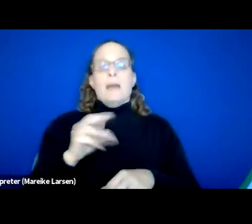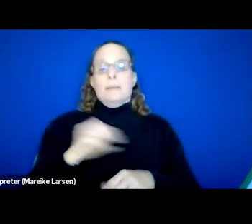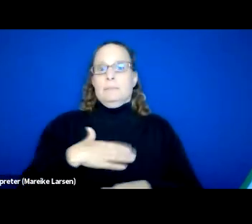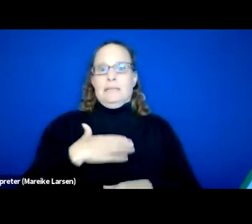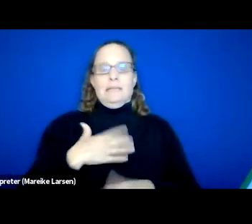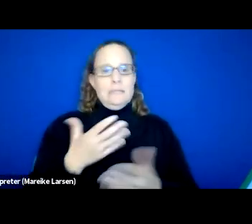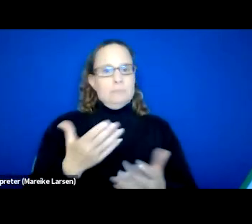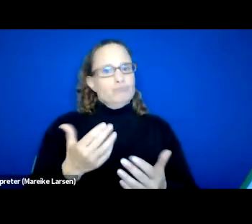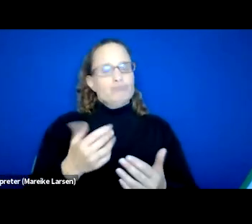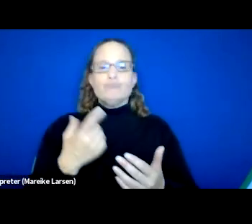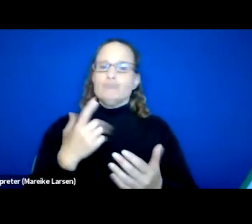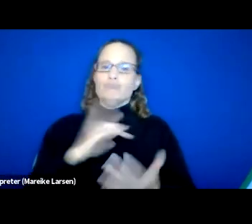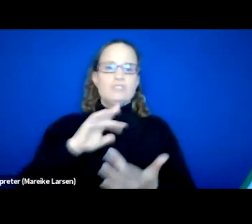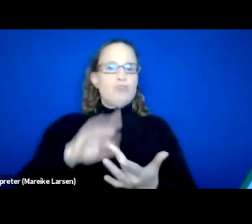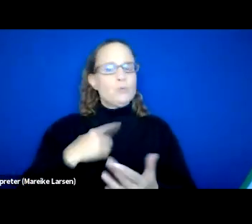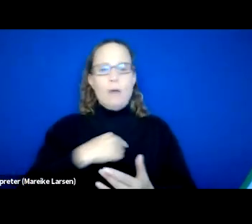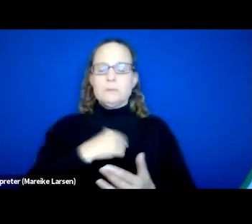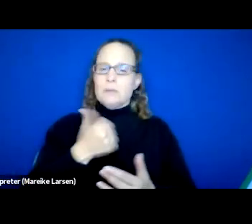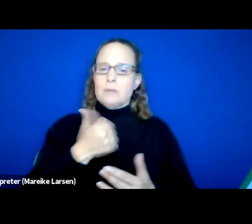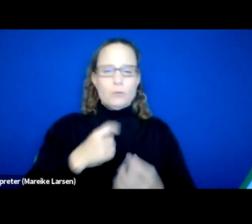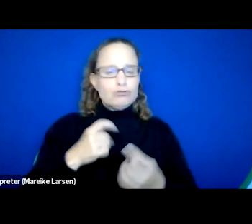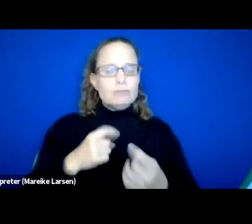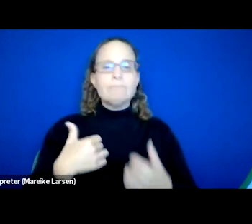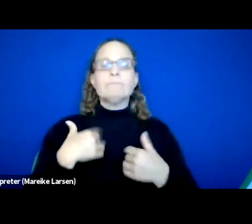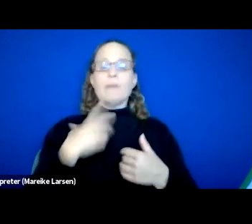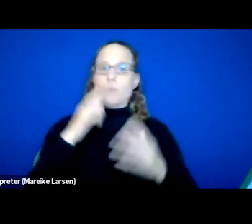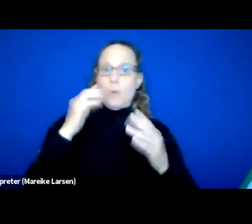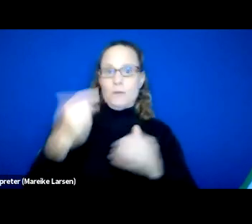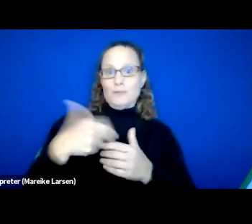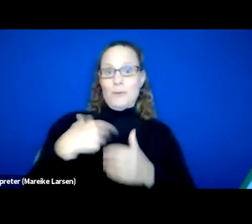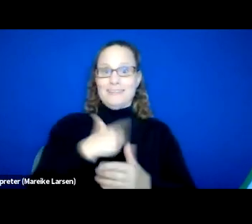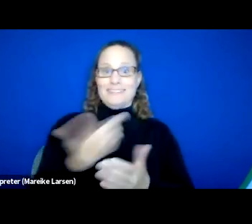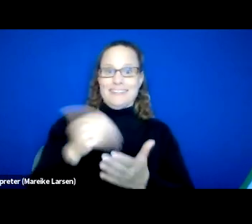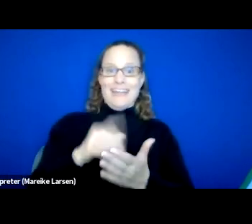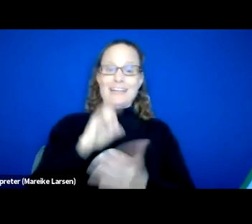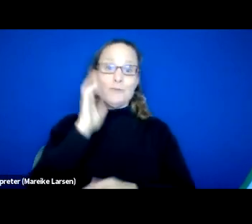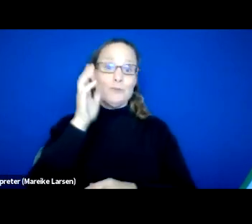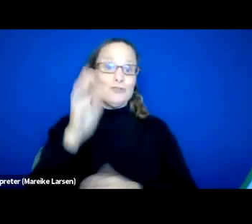to reach out to us with any questions. And we hope you'll join us again at future events.